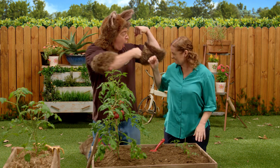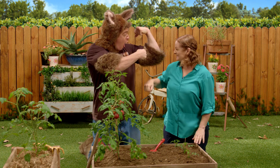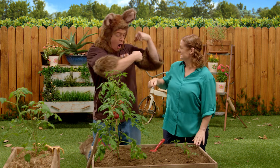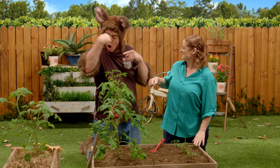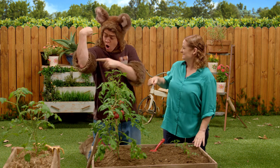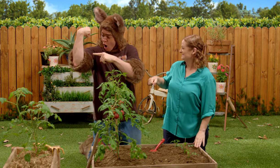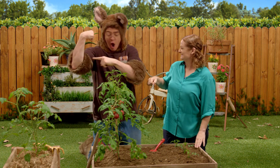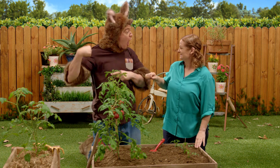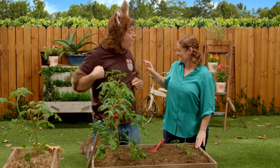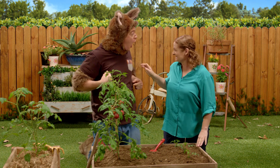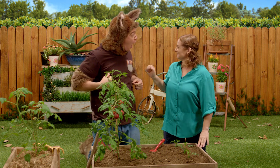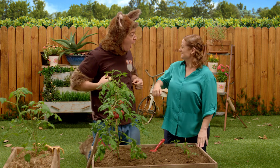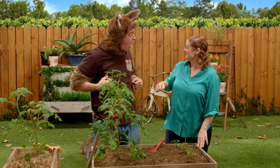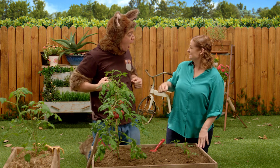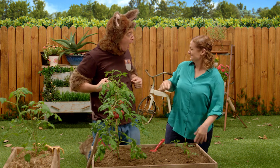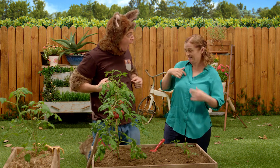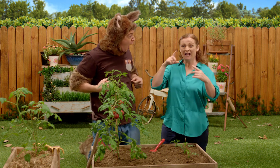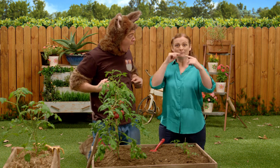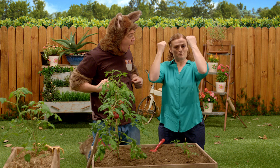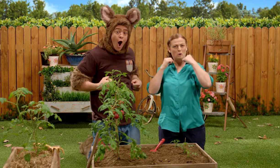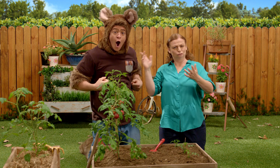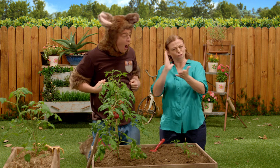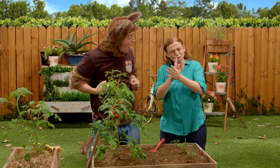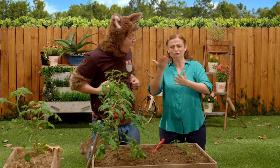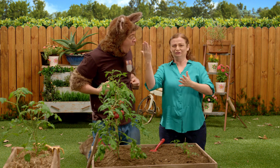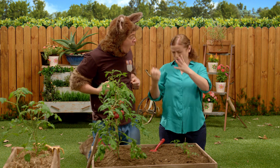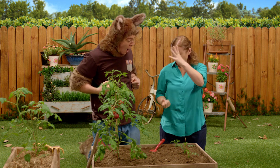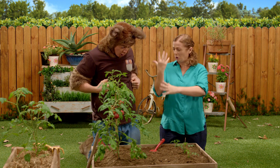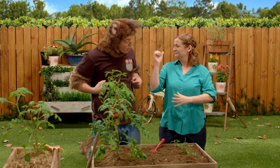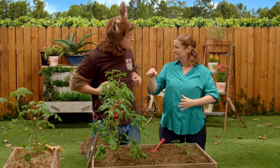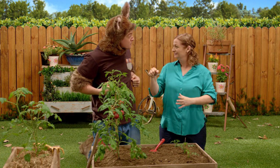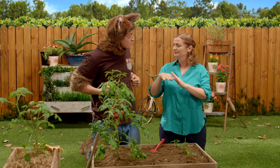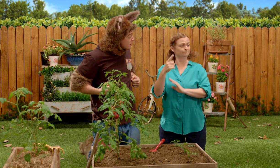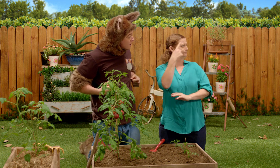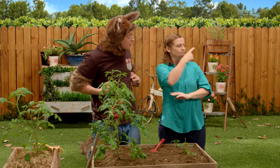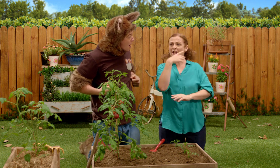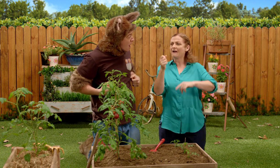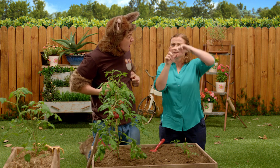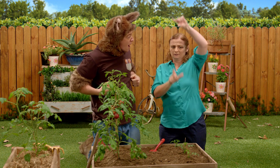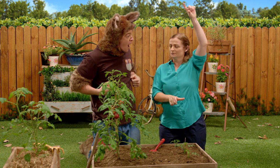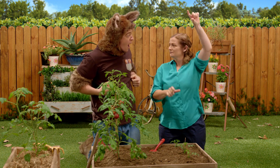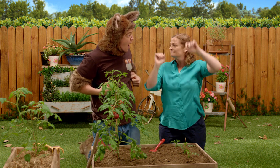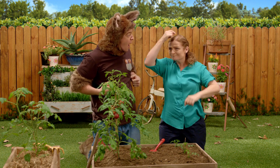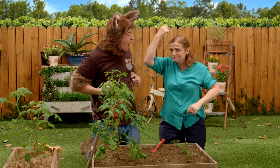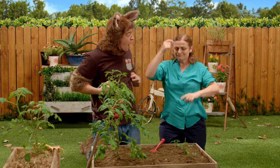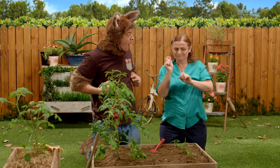you have grown, look at your muscles. And I have proof in the kitchen that will show us that you've grown.